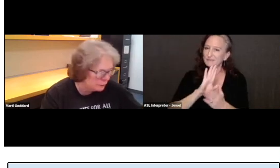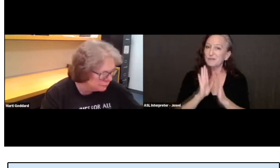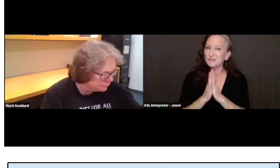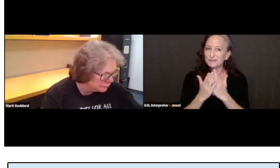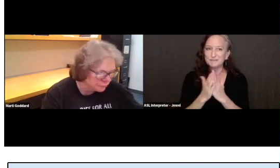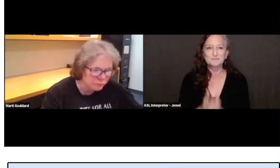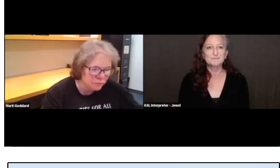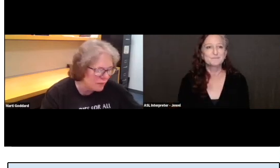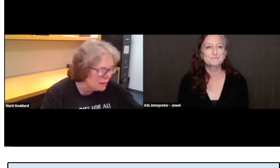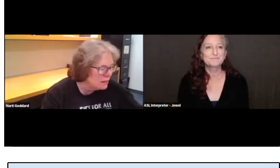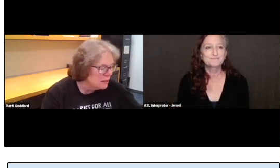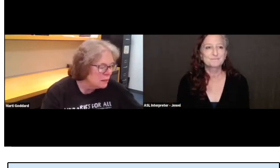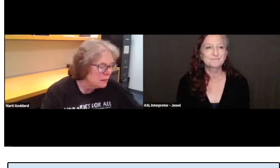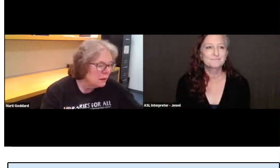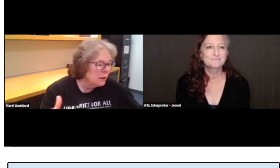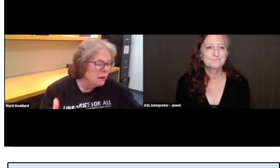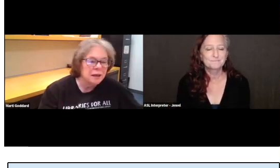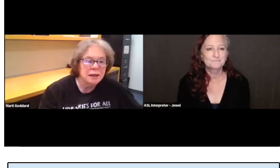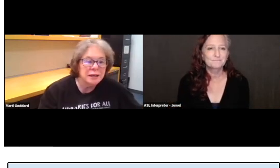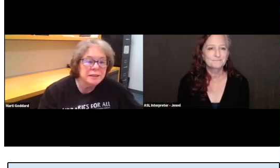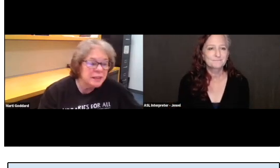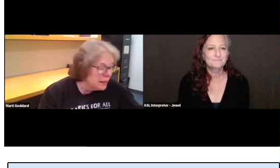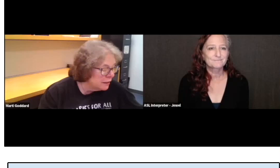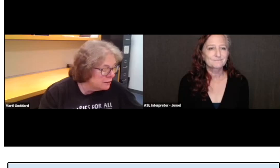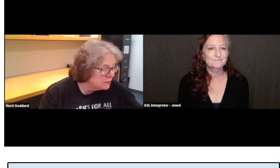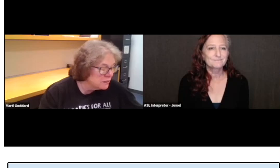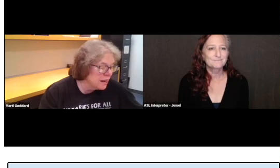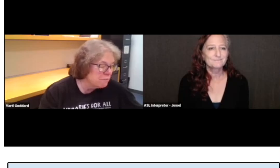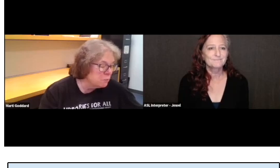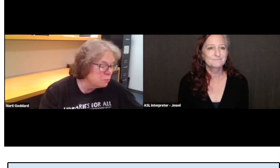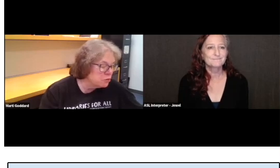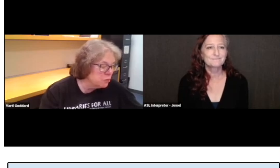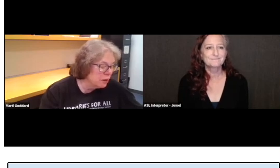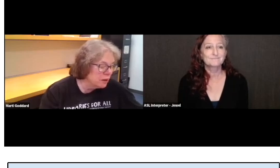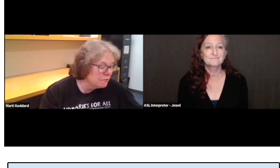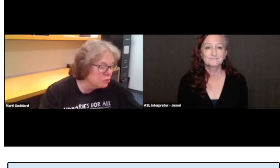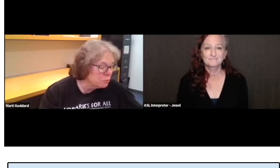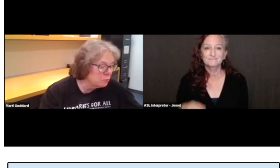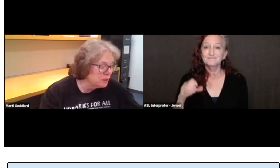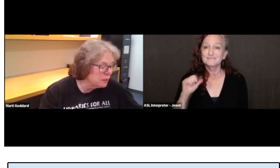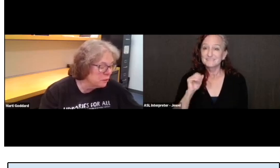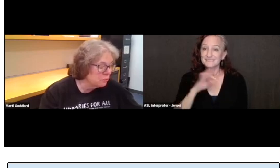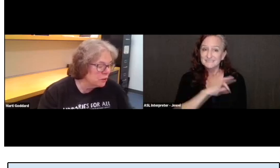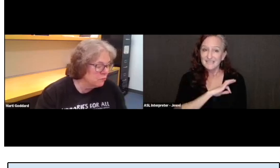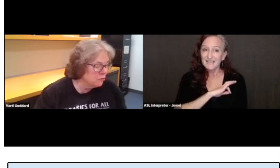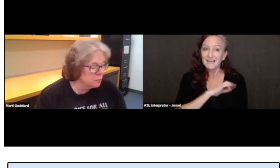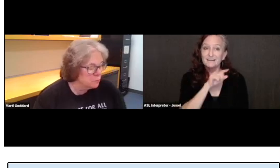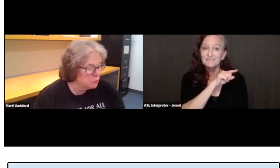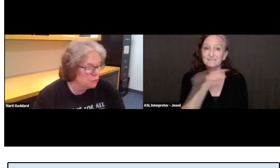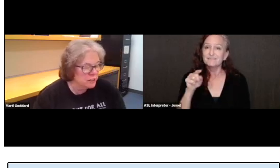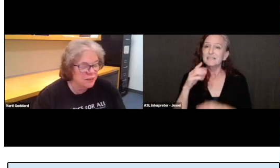In the end, staff members who are comfortable meeting and working with people who are deaf